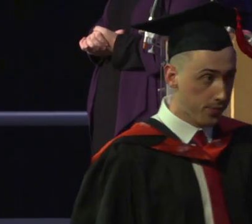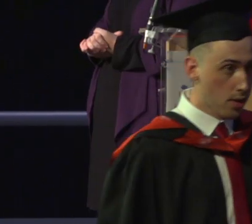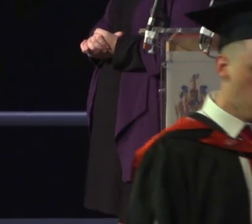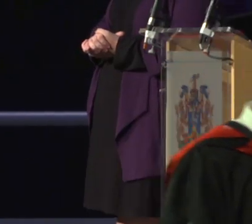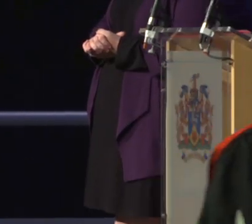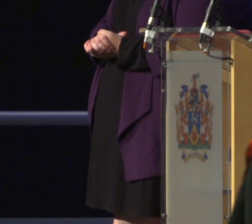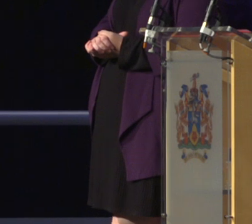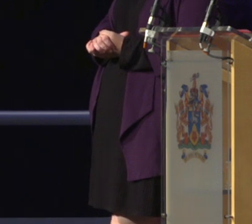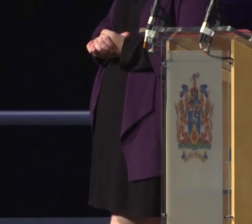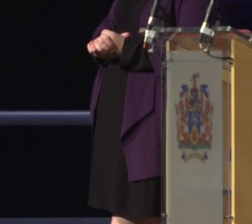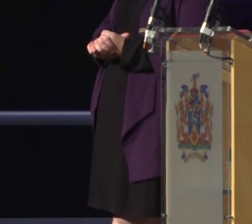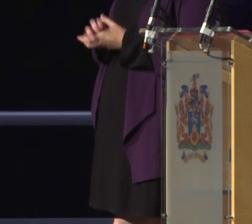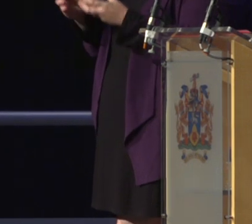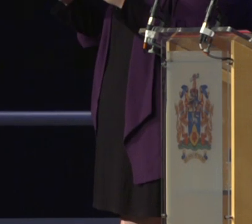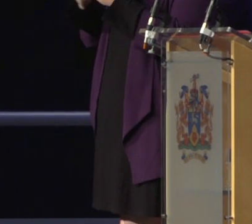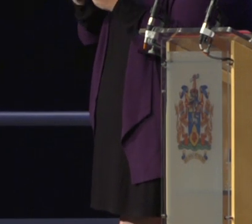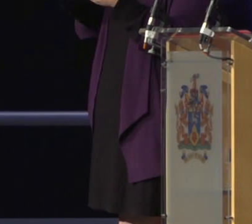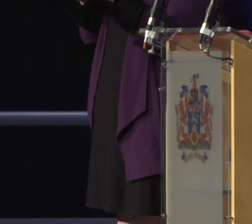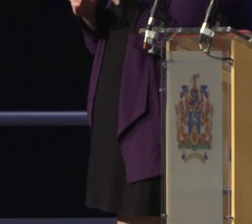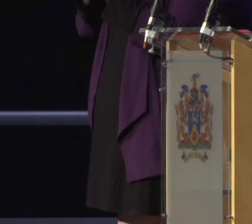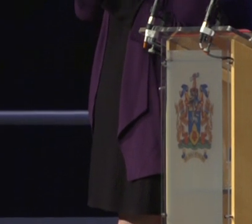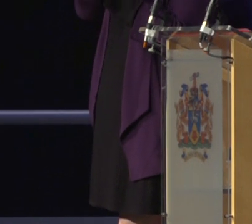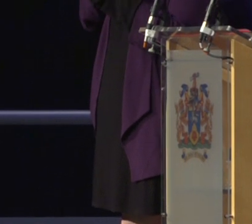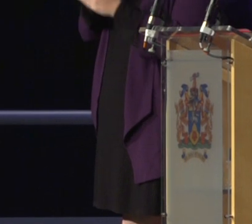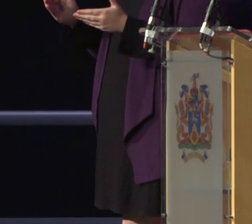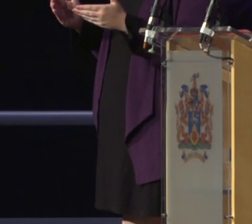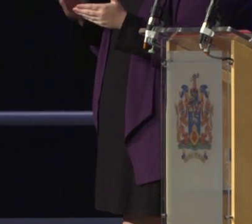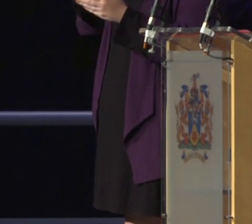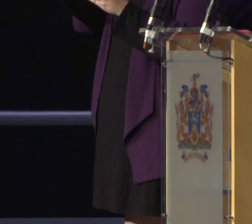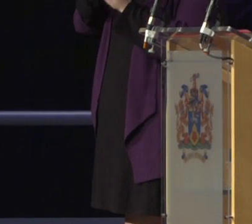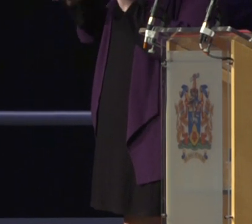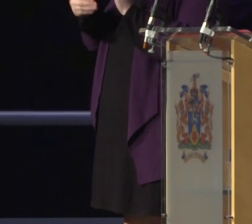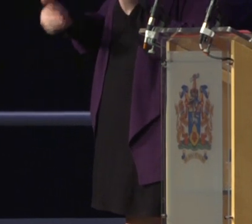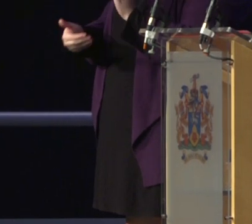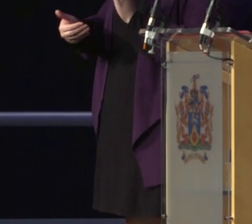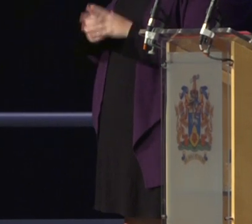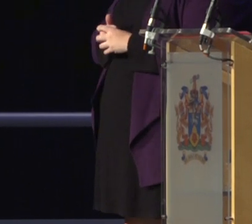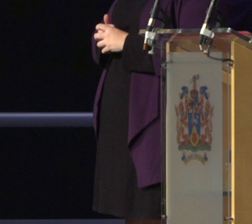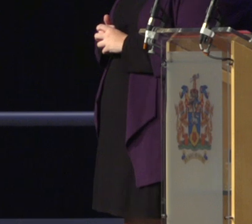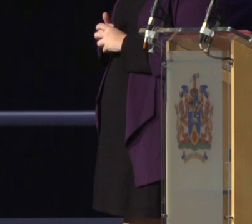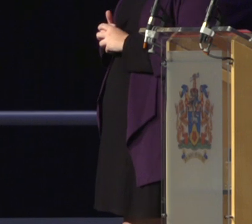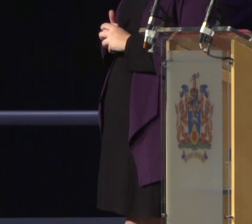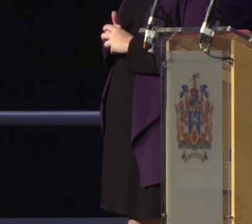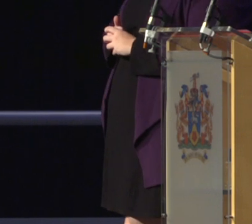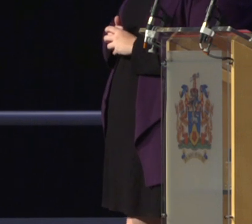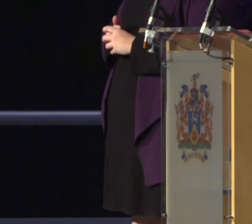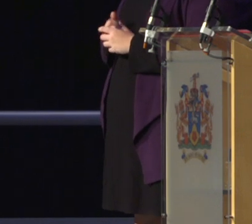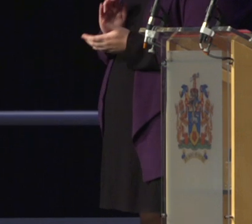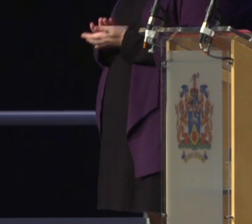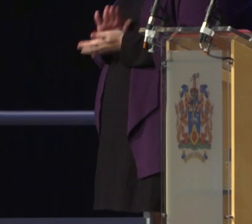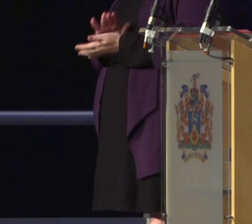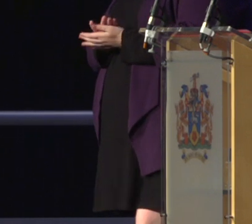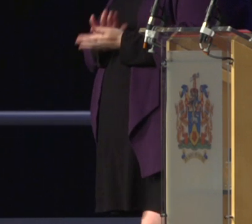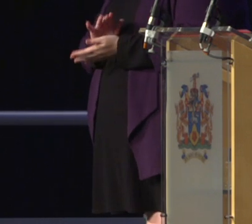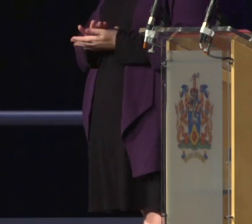Bachelor of Science with Honours in Archeology